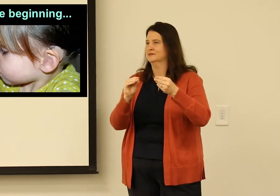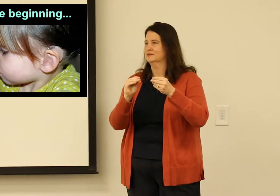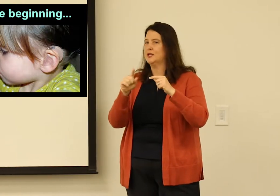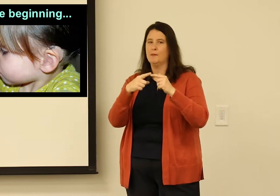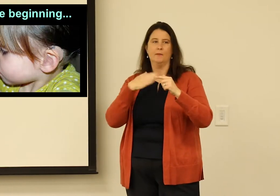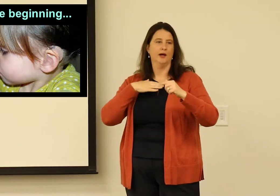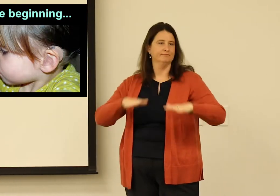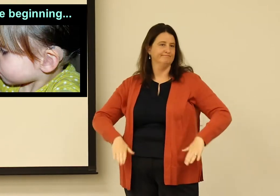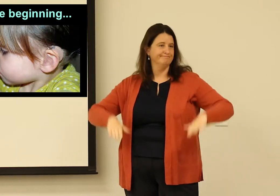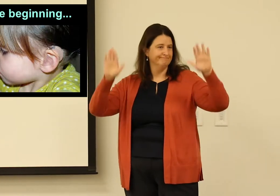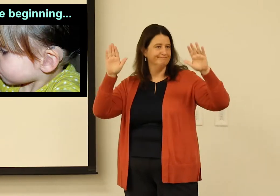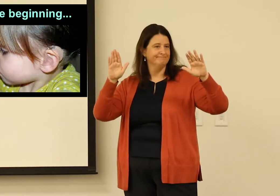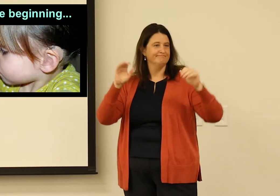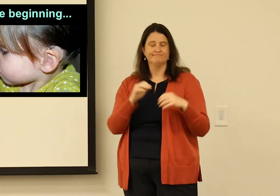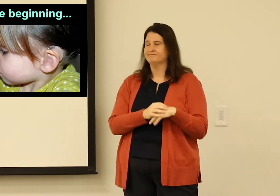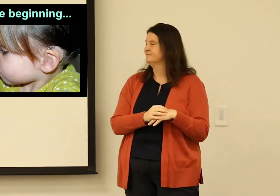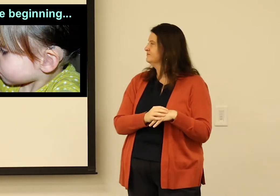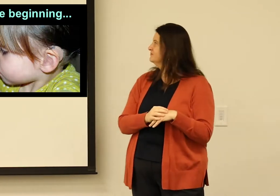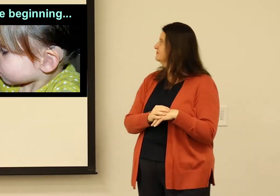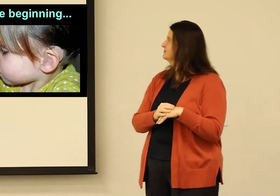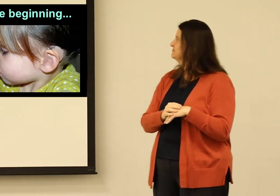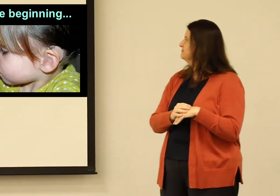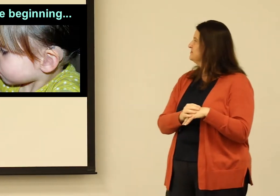So just to tell you a few stories about my upbringing.